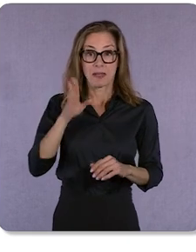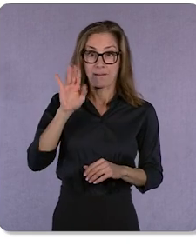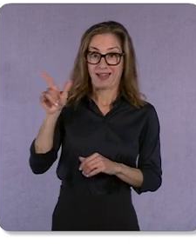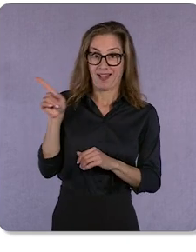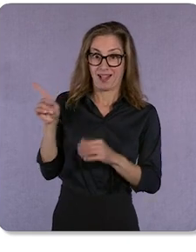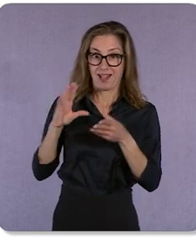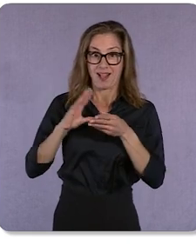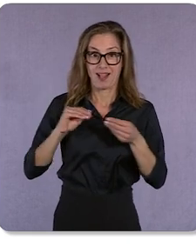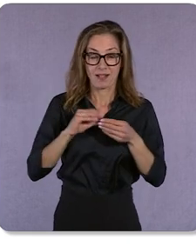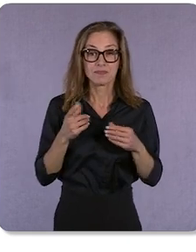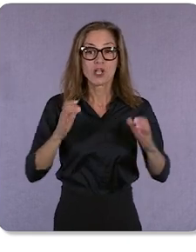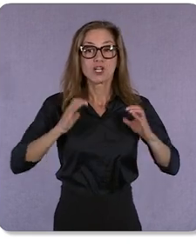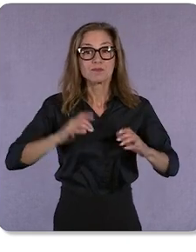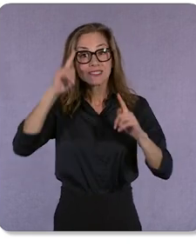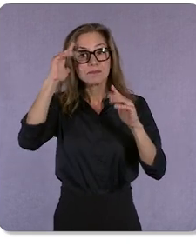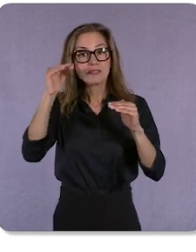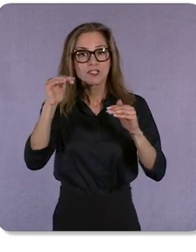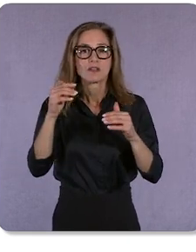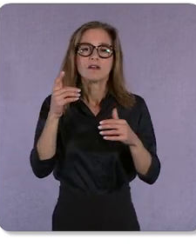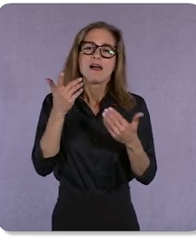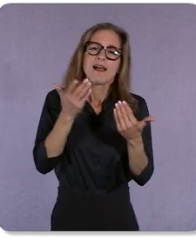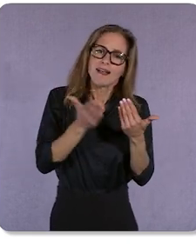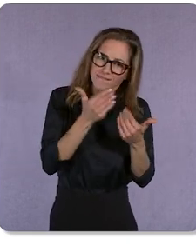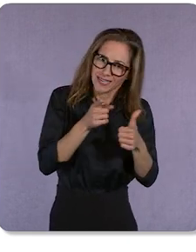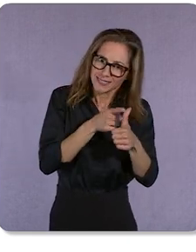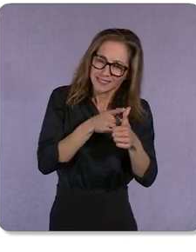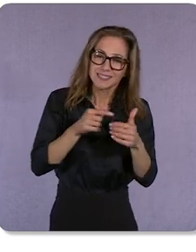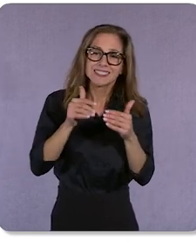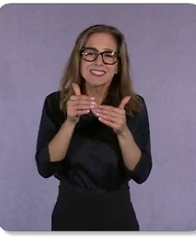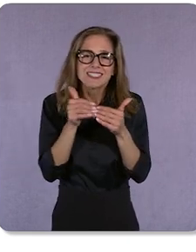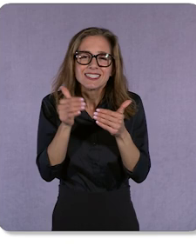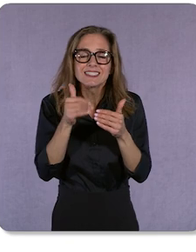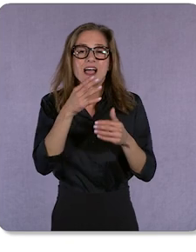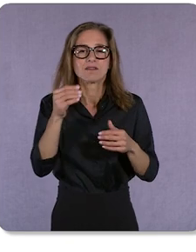around convenience, ease, and intuitive shopping have never been higher.